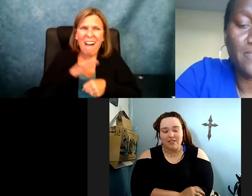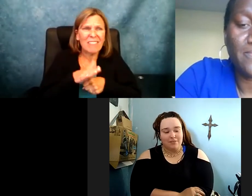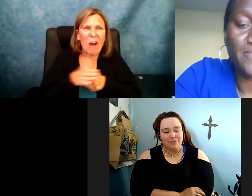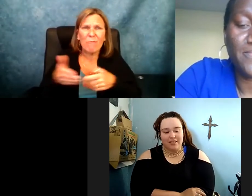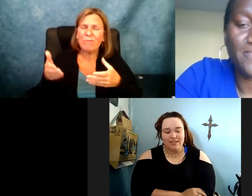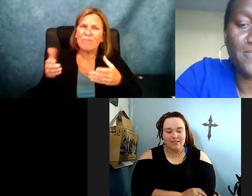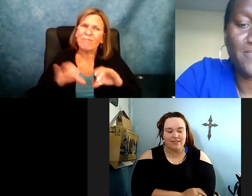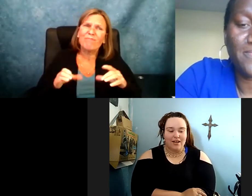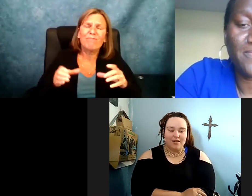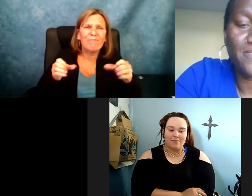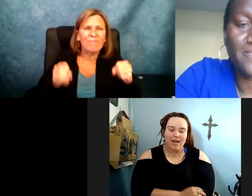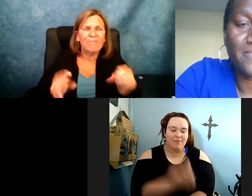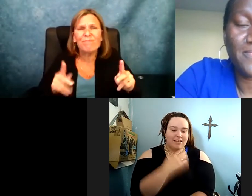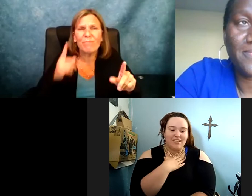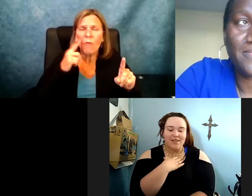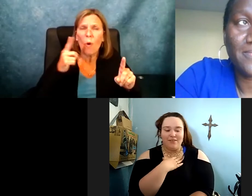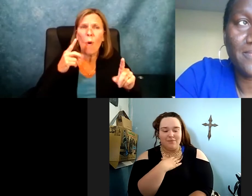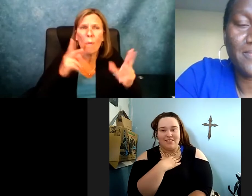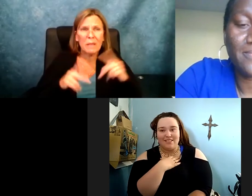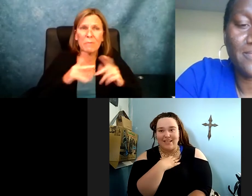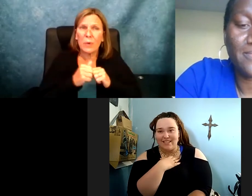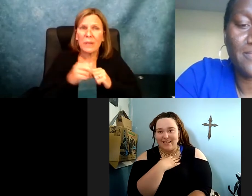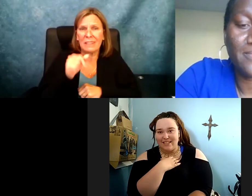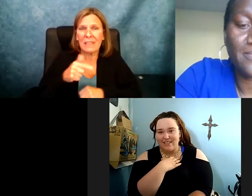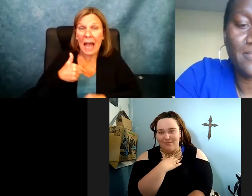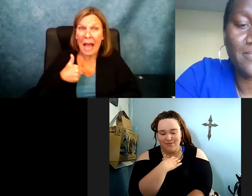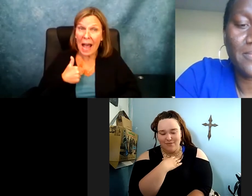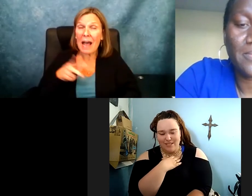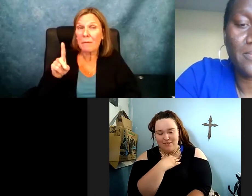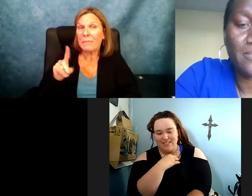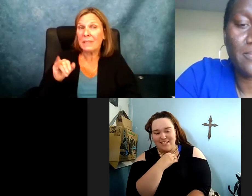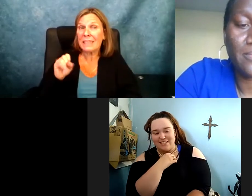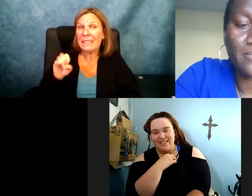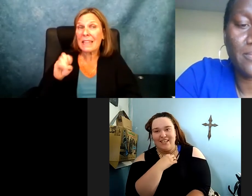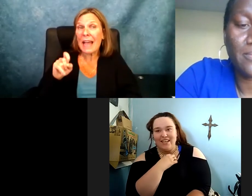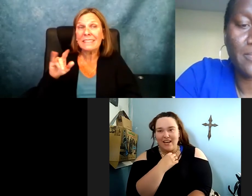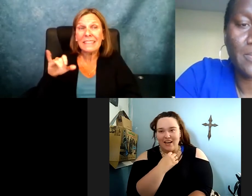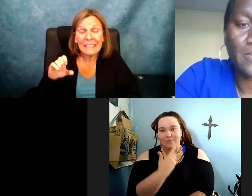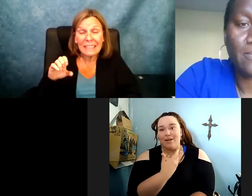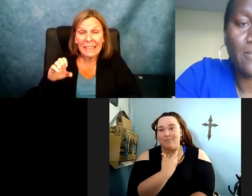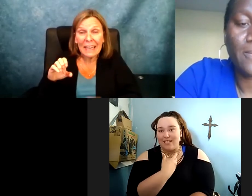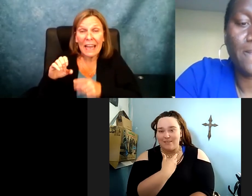school? >> For me, it is the lack of chances given to people of